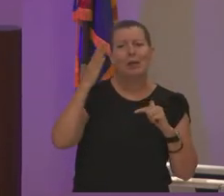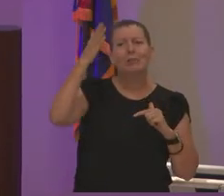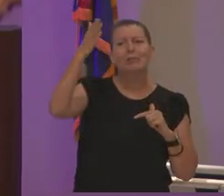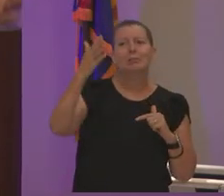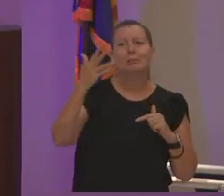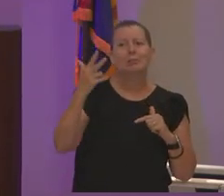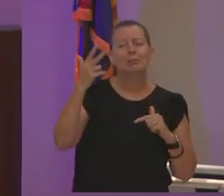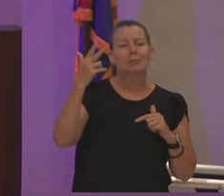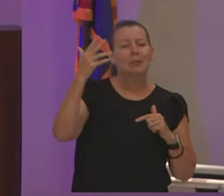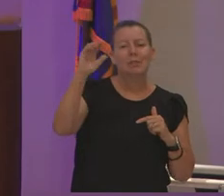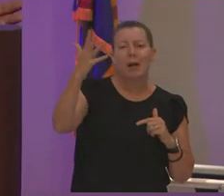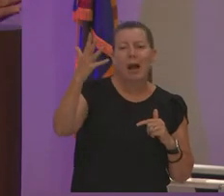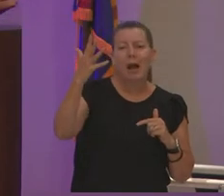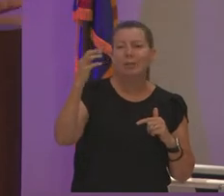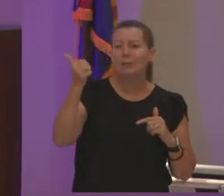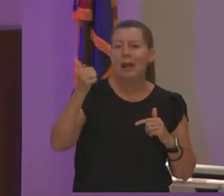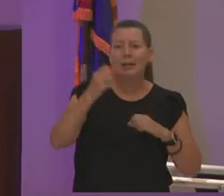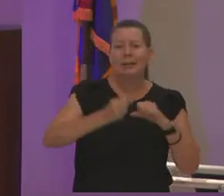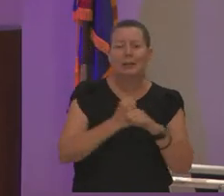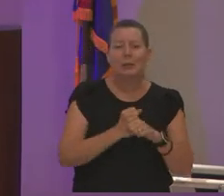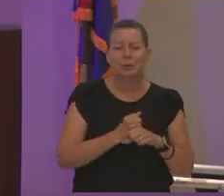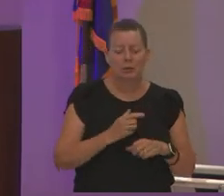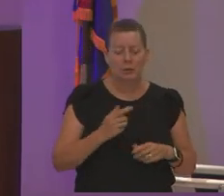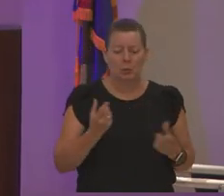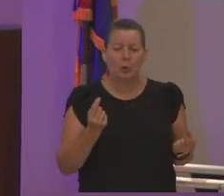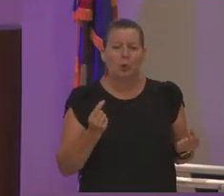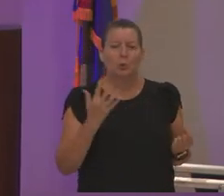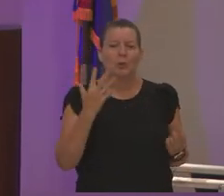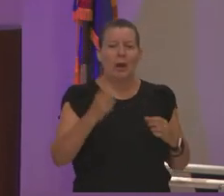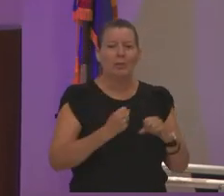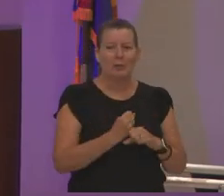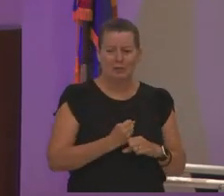them what do you want to be in five years five years i'm trying to get through today